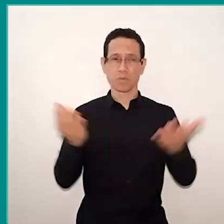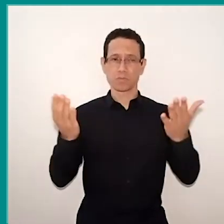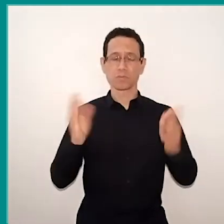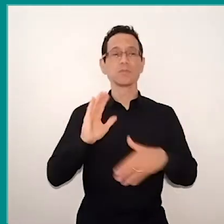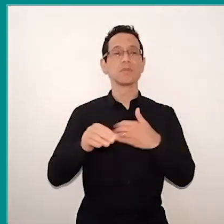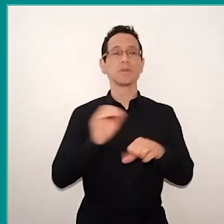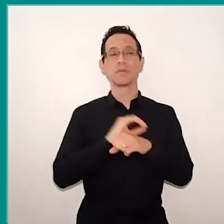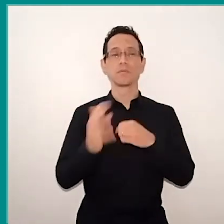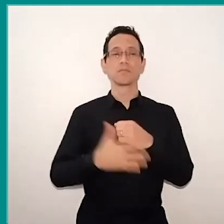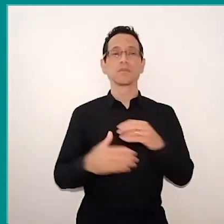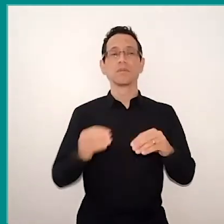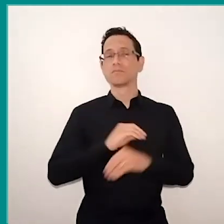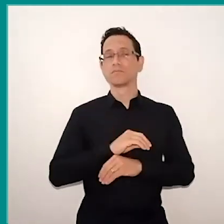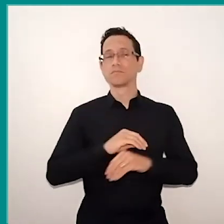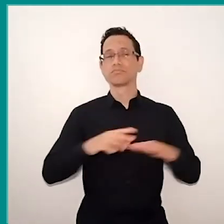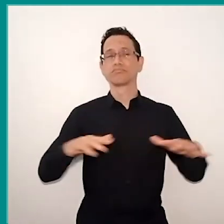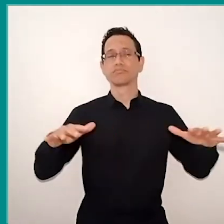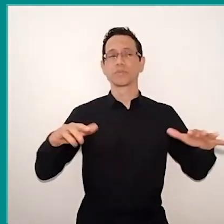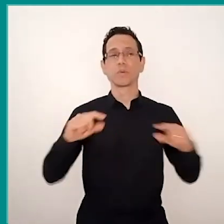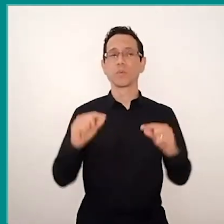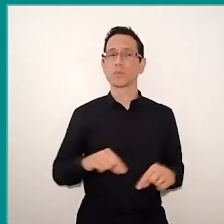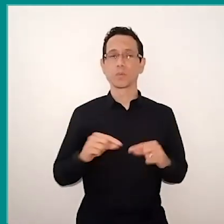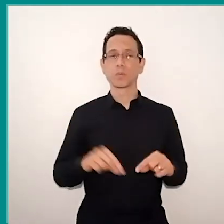Or rather, what is the effect of fake news on vaccination?”